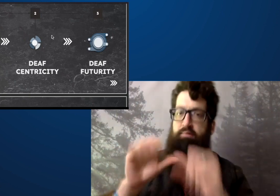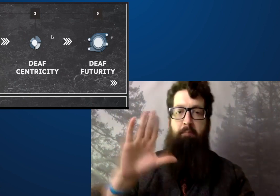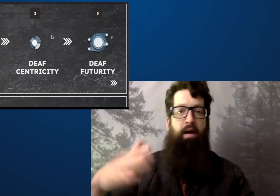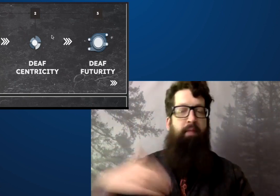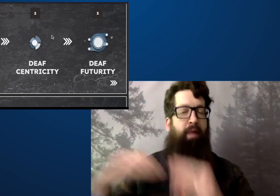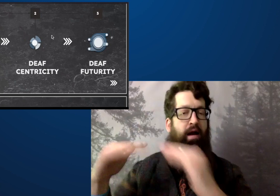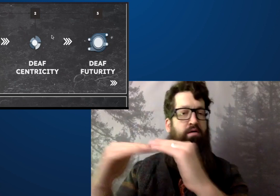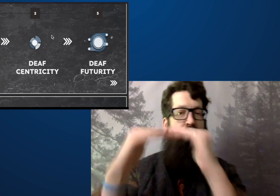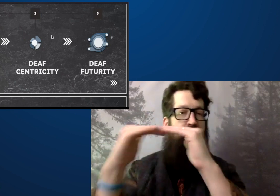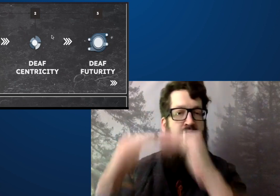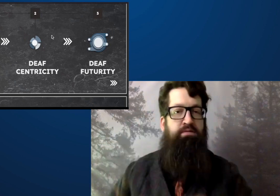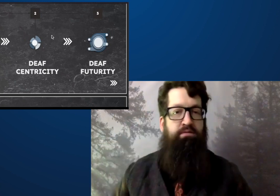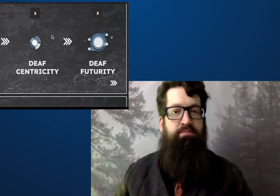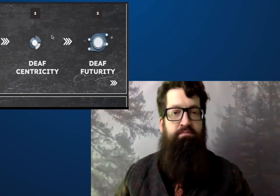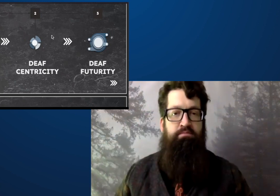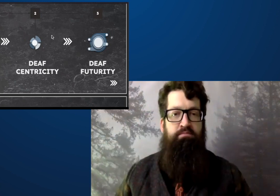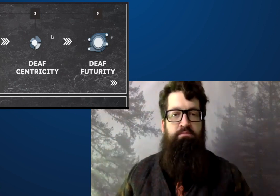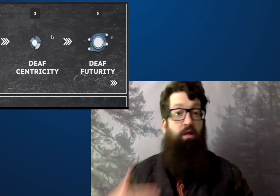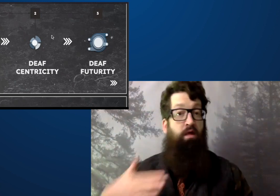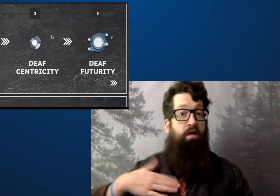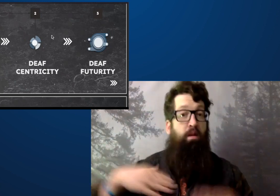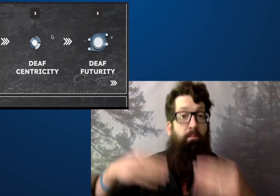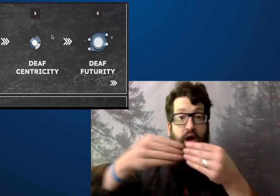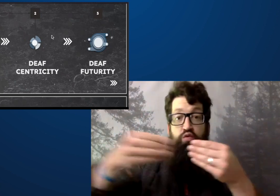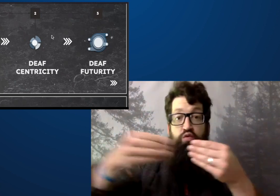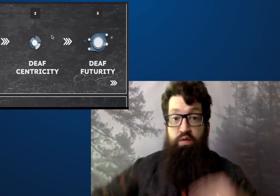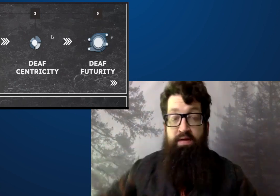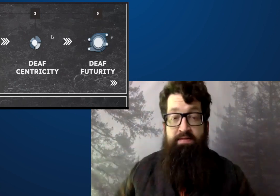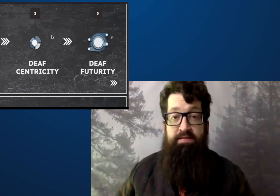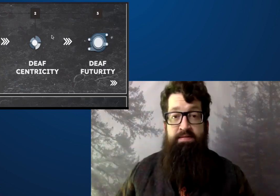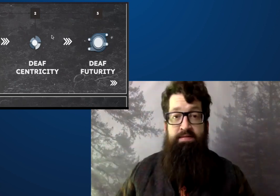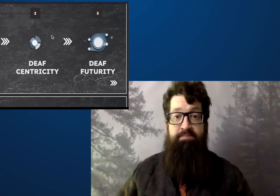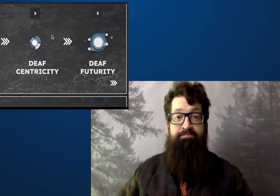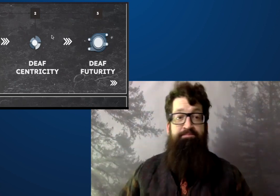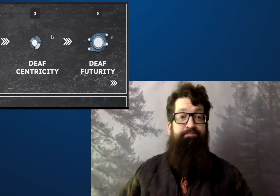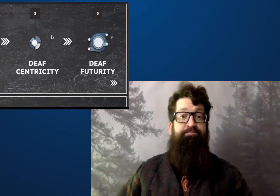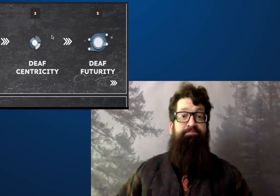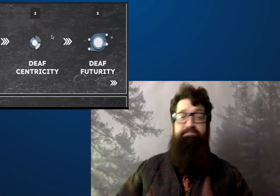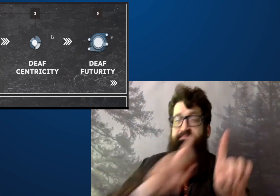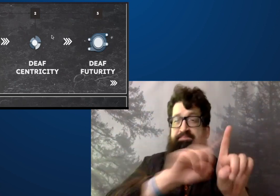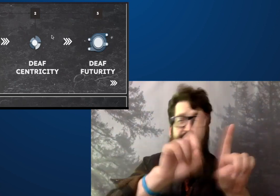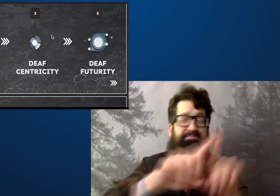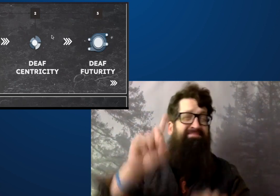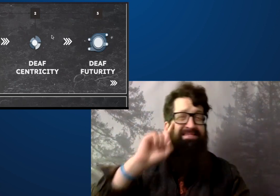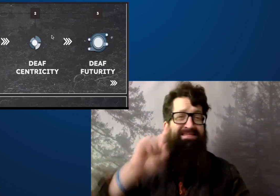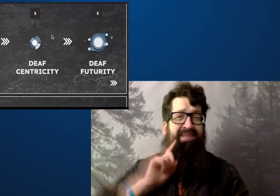that inspiration to keep going, to look for that quality